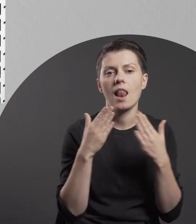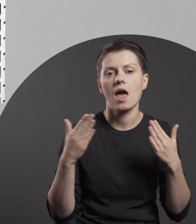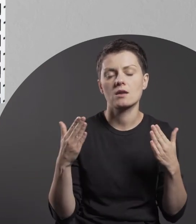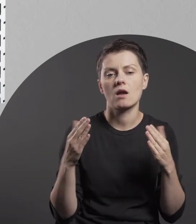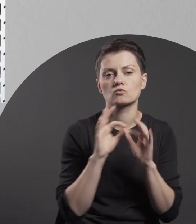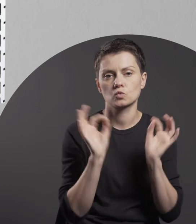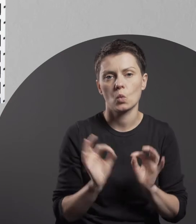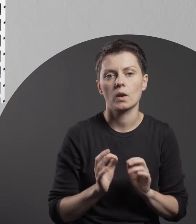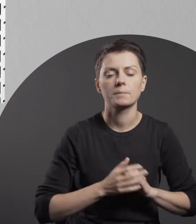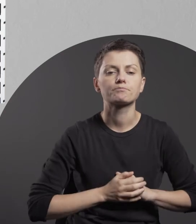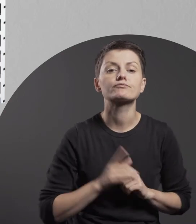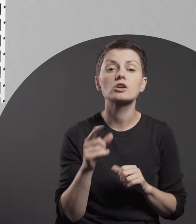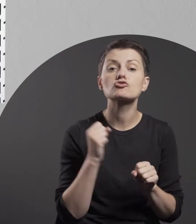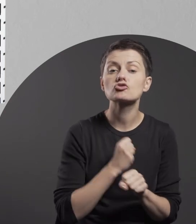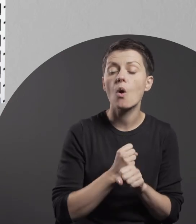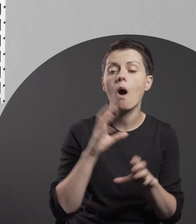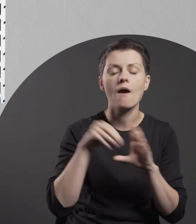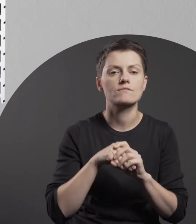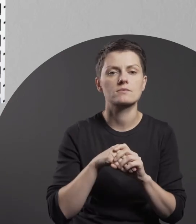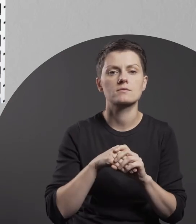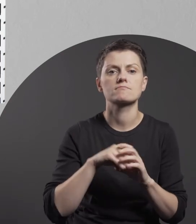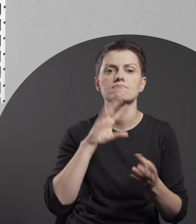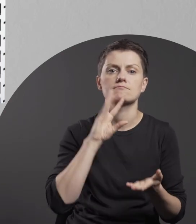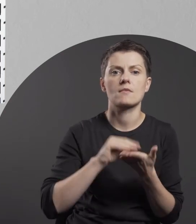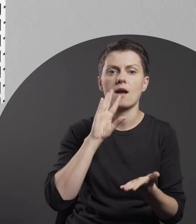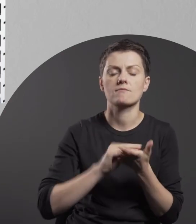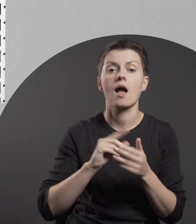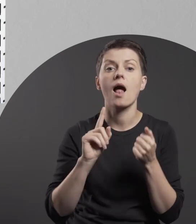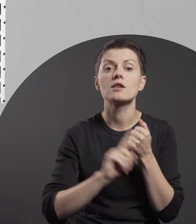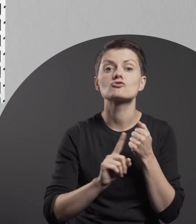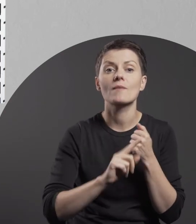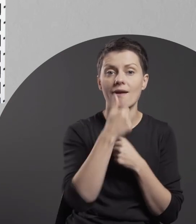This minimalist work consists of a repeatedly reproduced digit “1”.